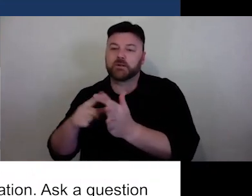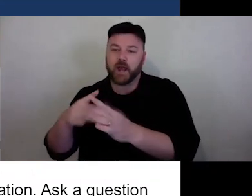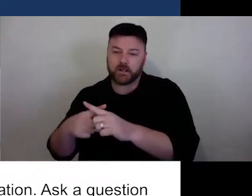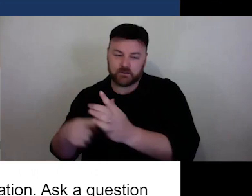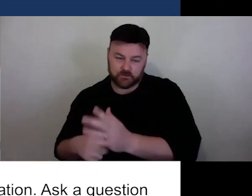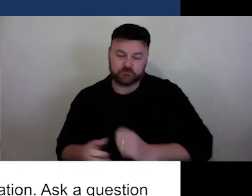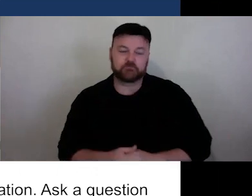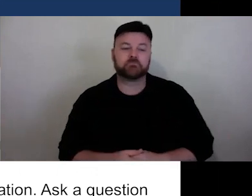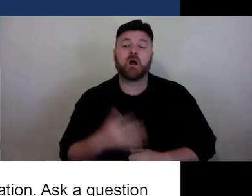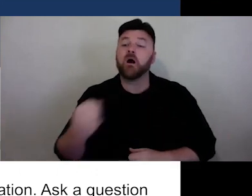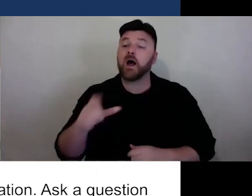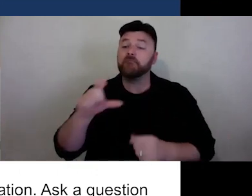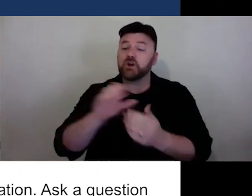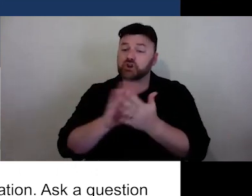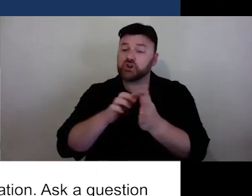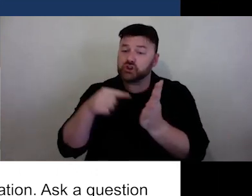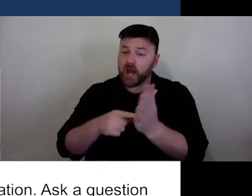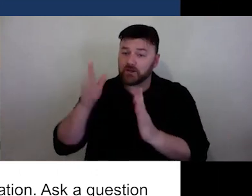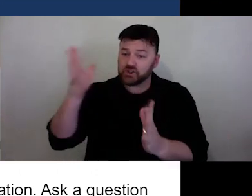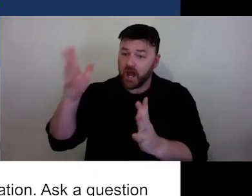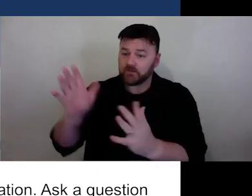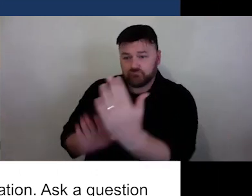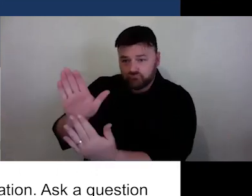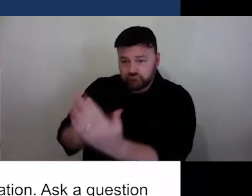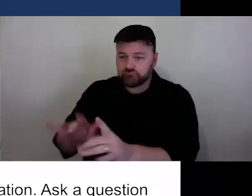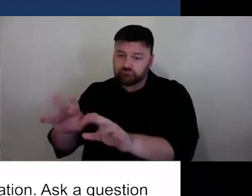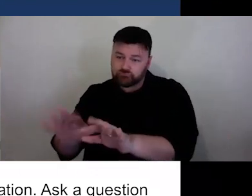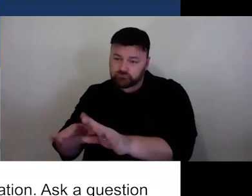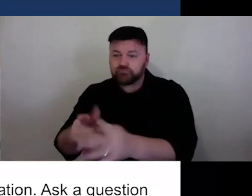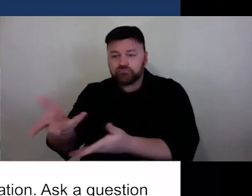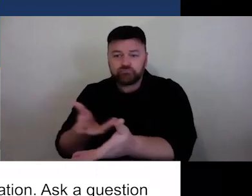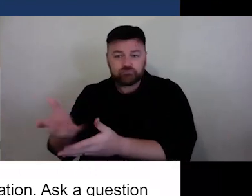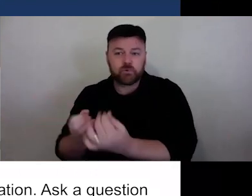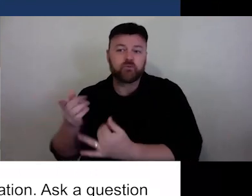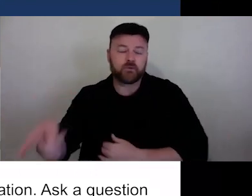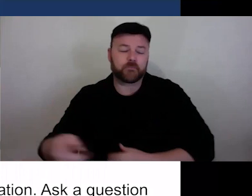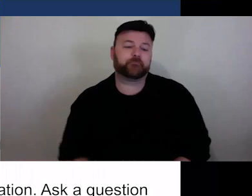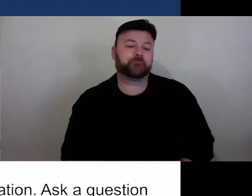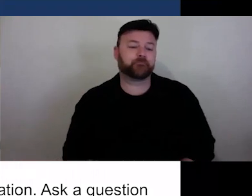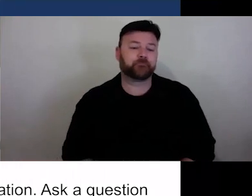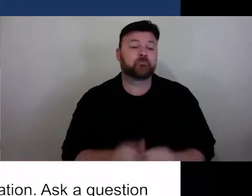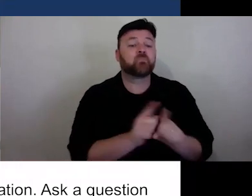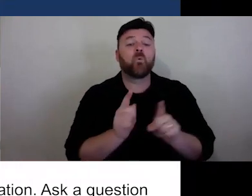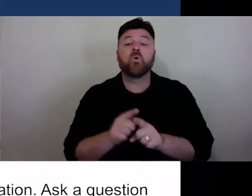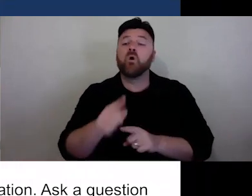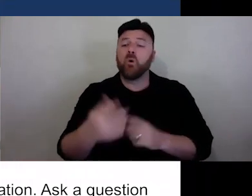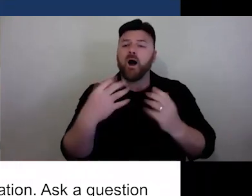let us know your thoughts. You can send through a question via the Q&A